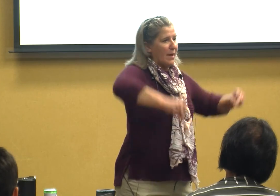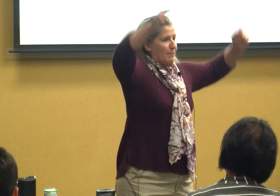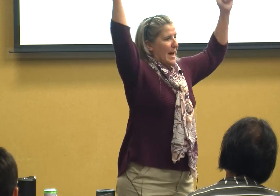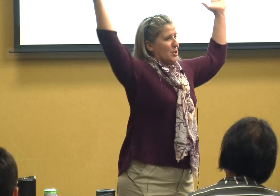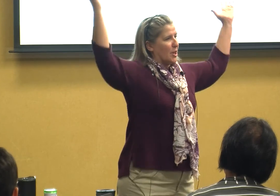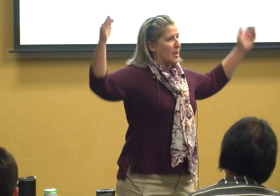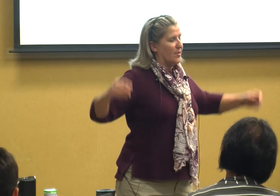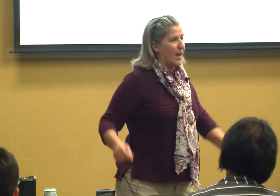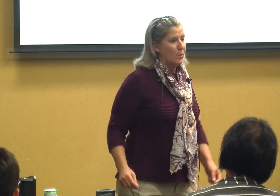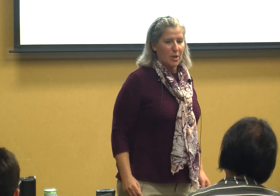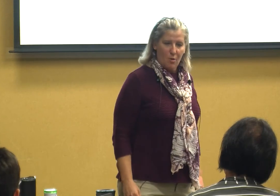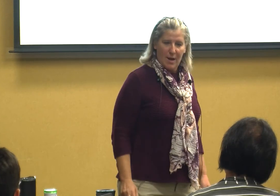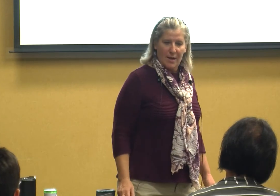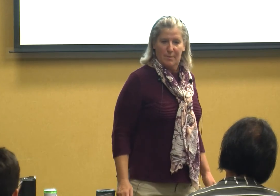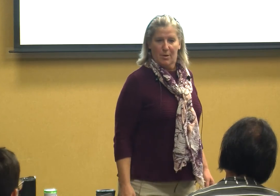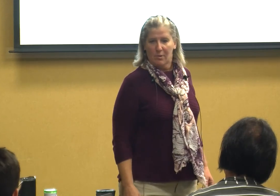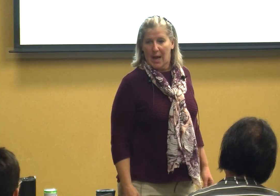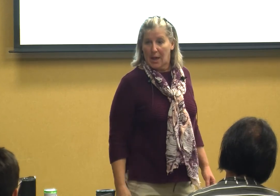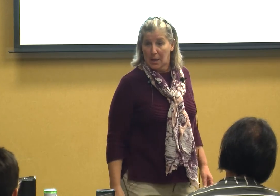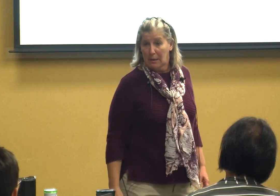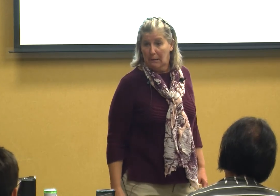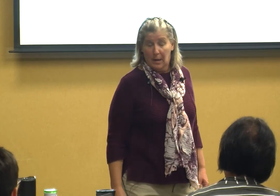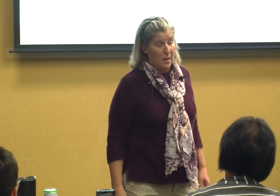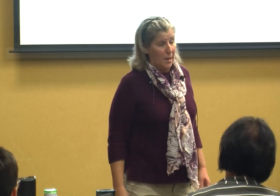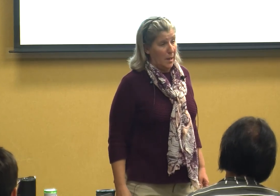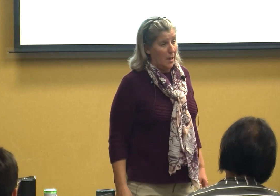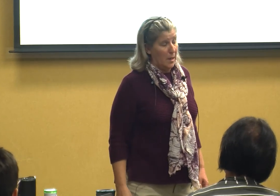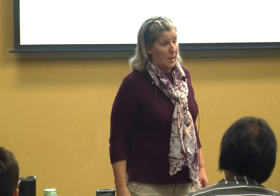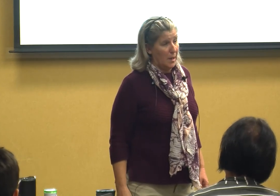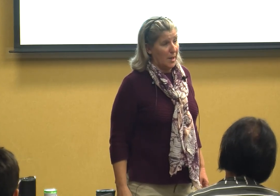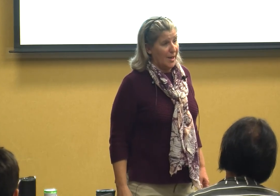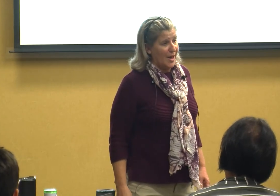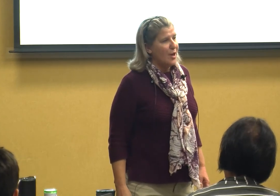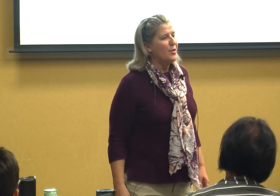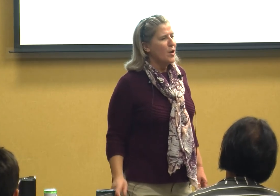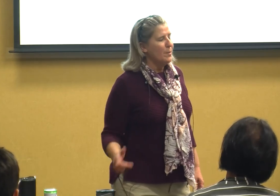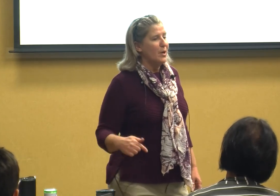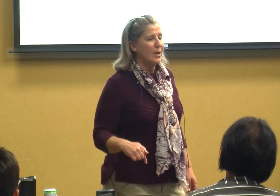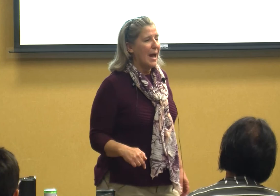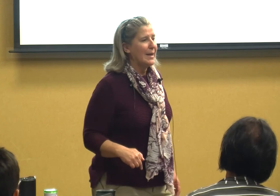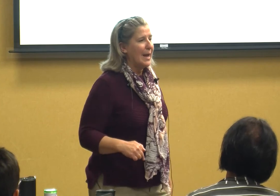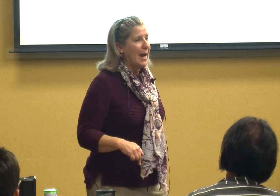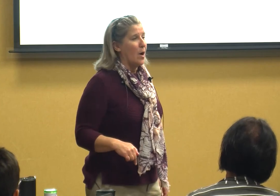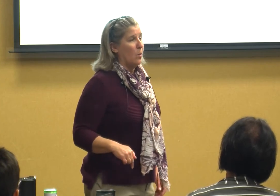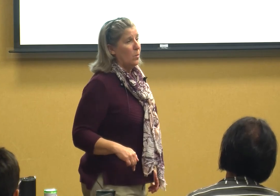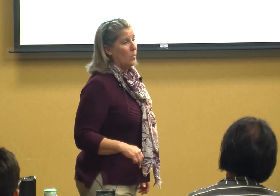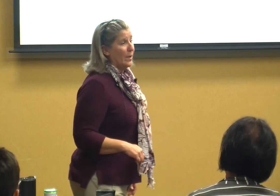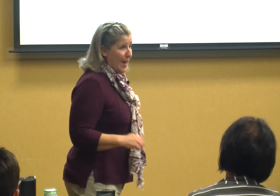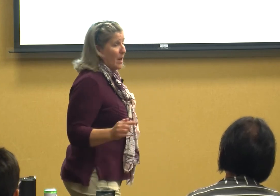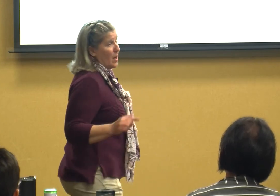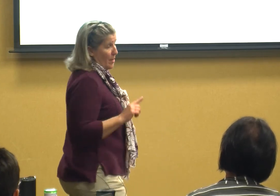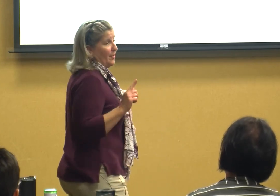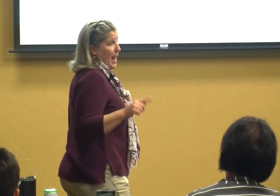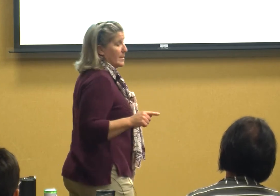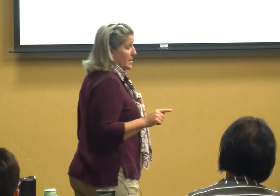magically they would learn how to communicate they're communicating now without all that you